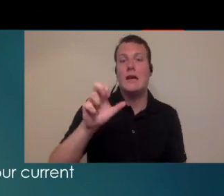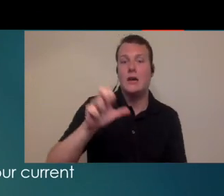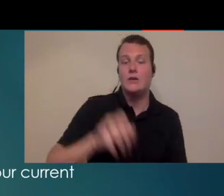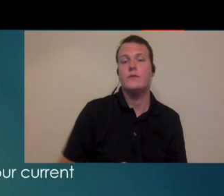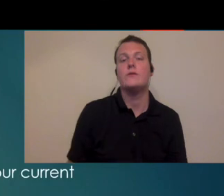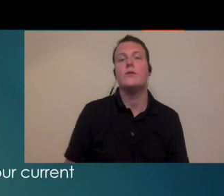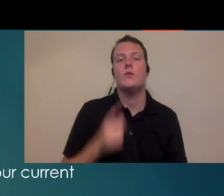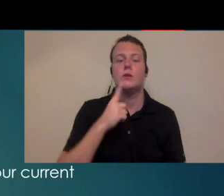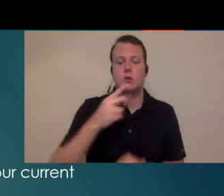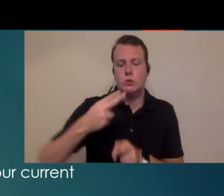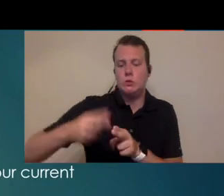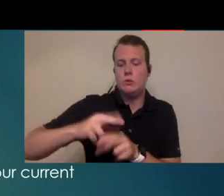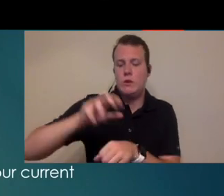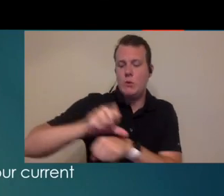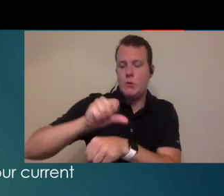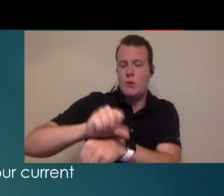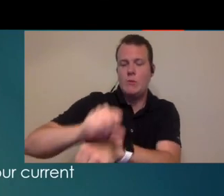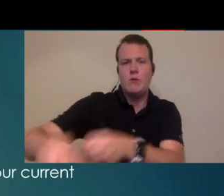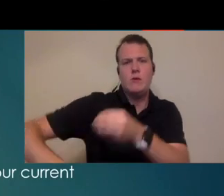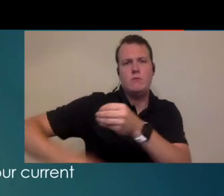small work shorter reoccurring appointments if you're going to need to